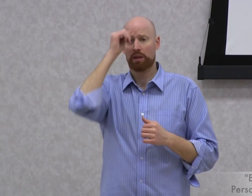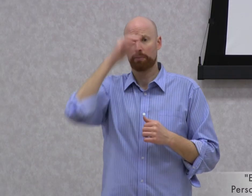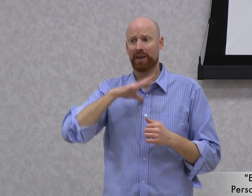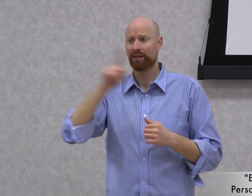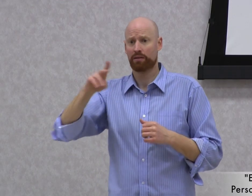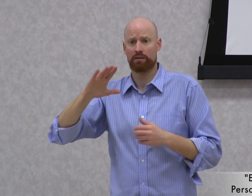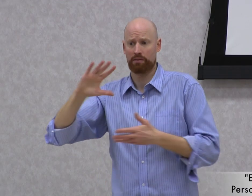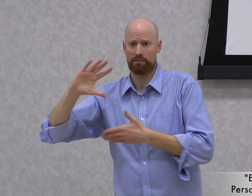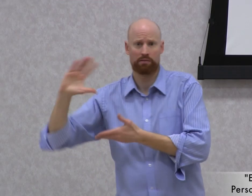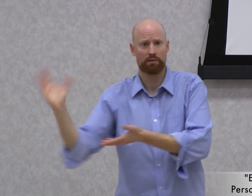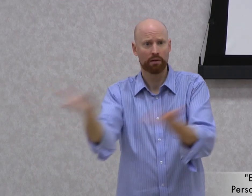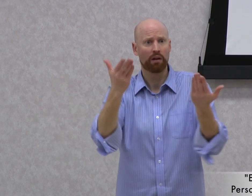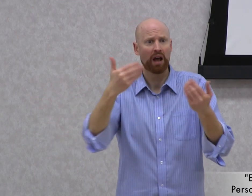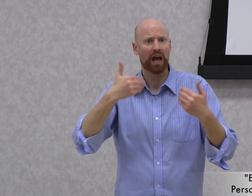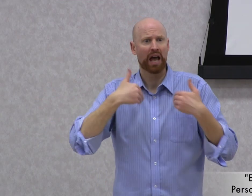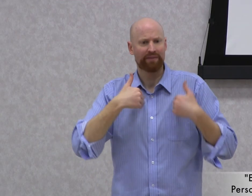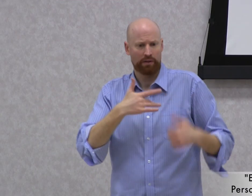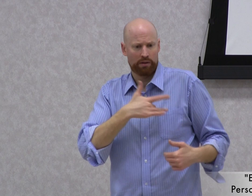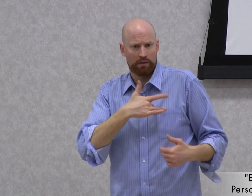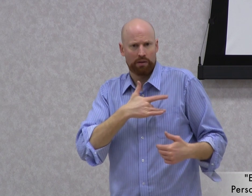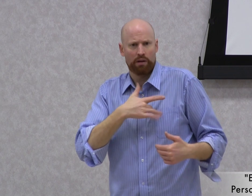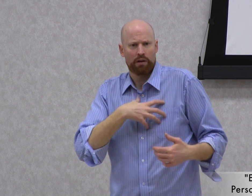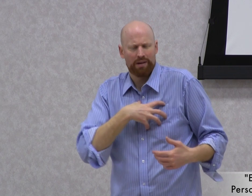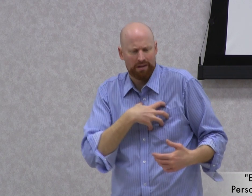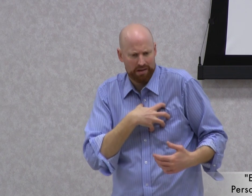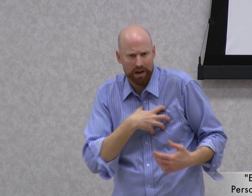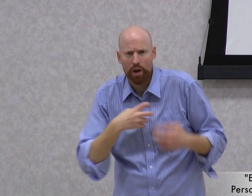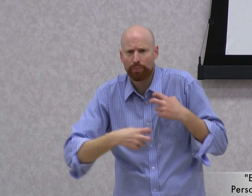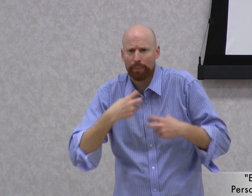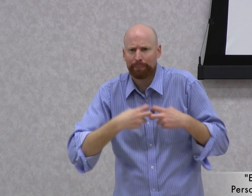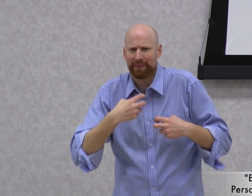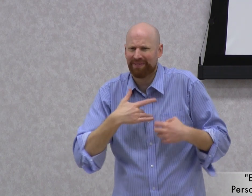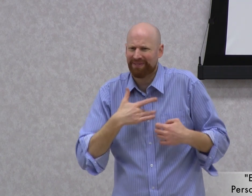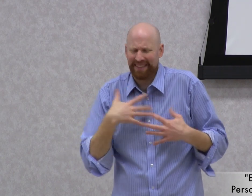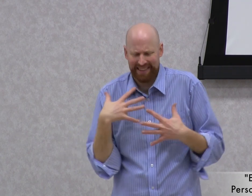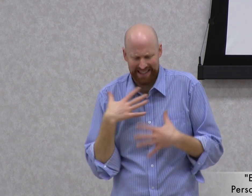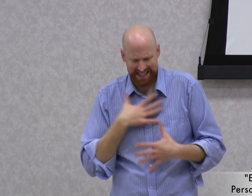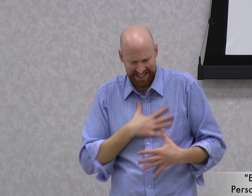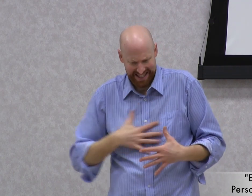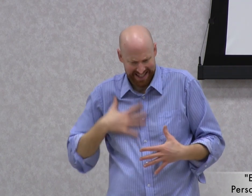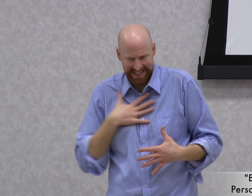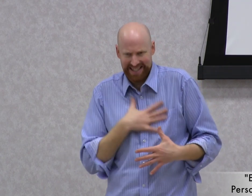A man was brought in, having what seemed to be heart complications. He was experiencing chest pains,